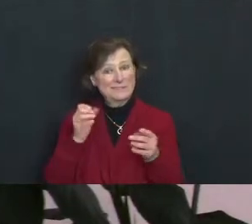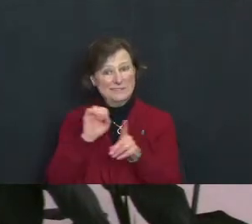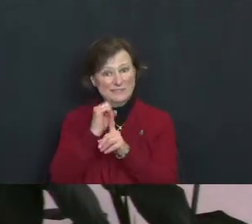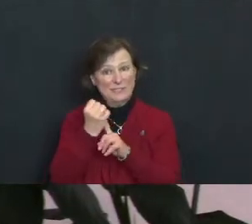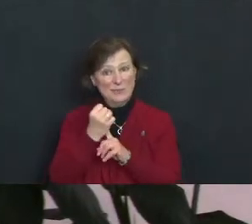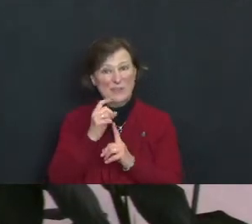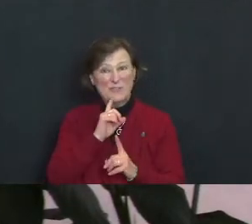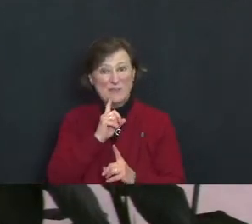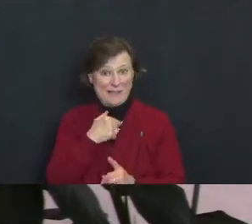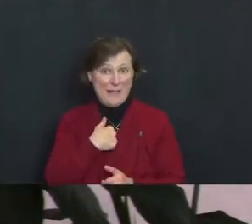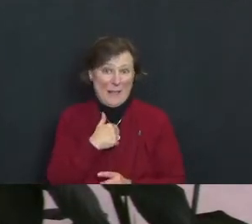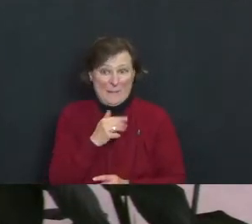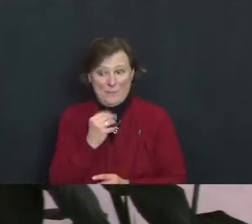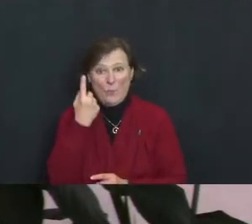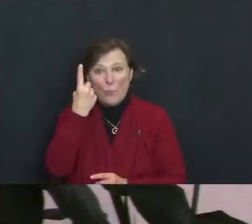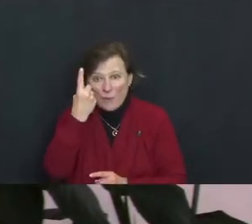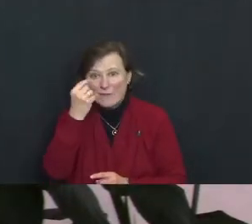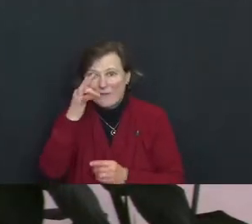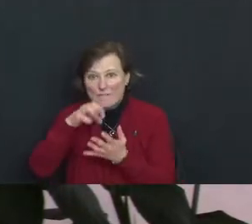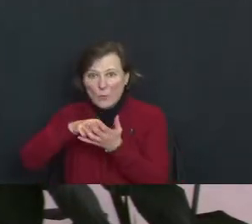ones.”